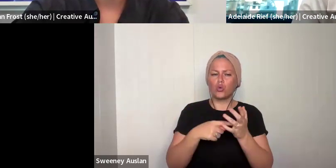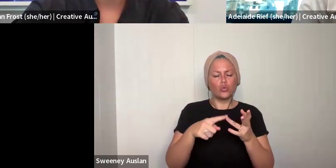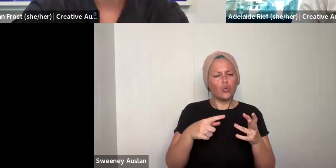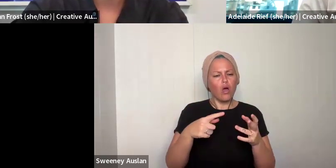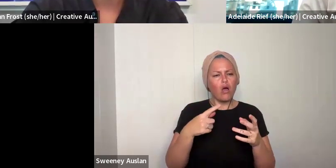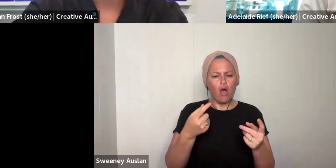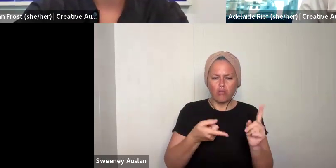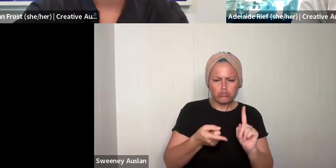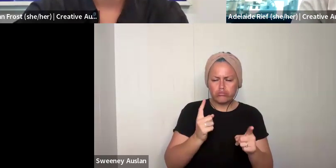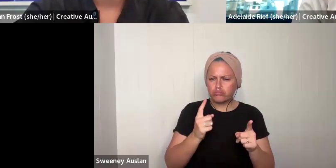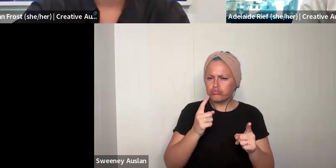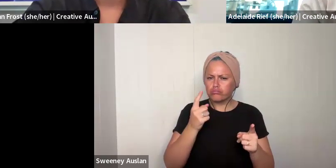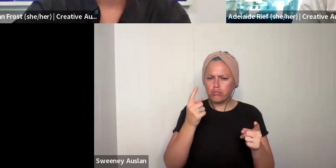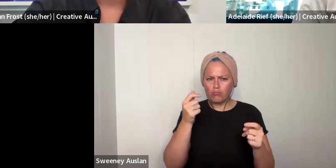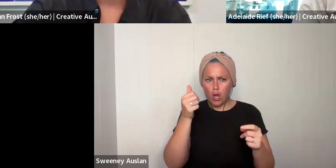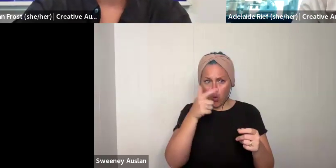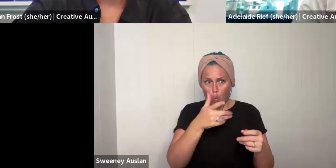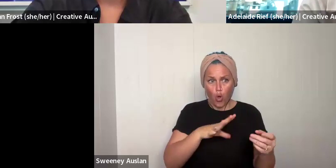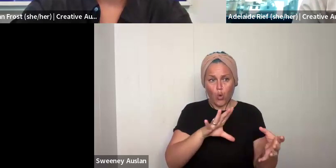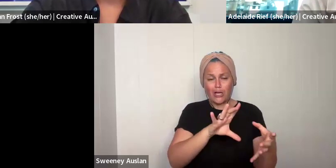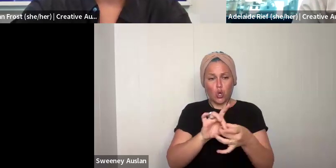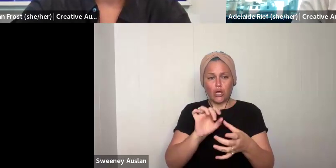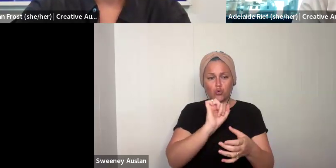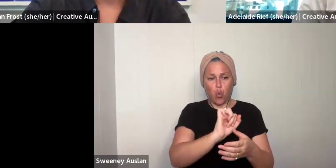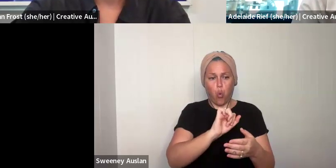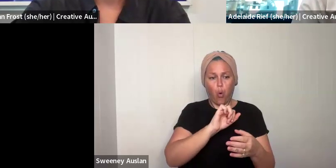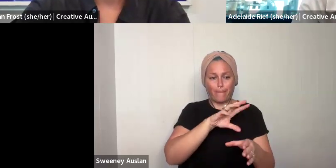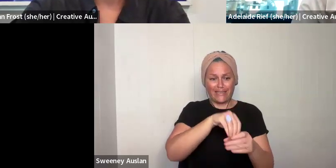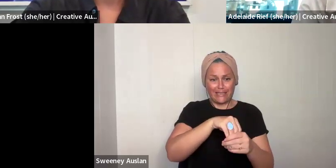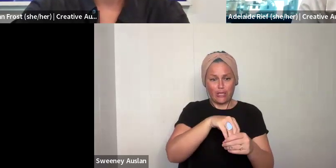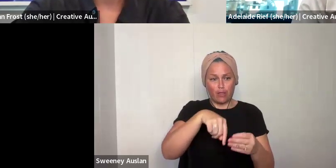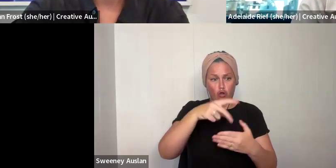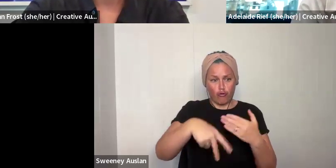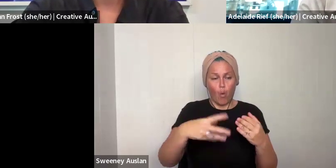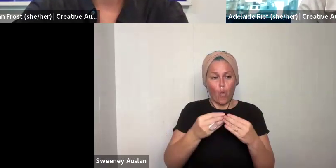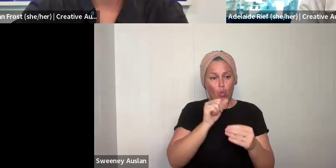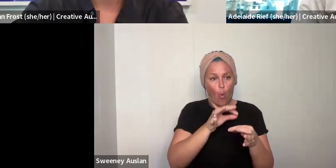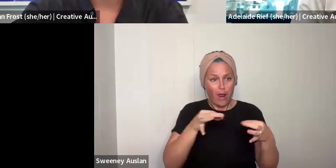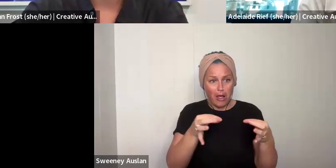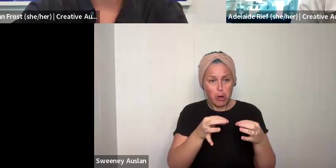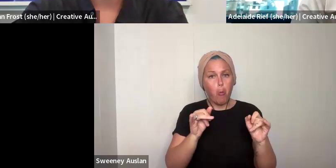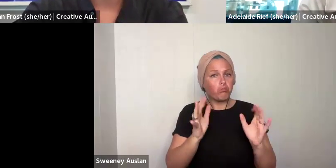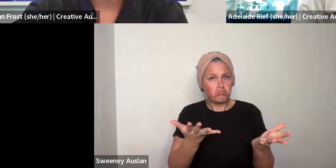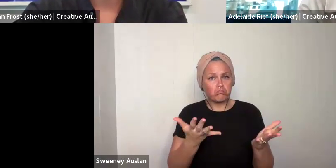large organisations. Might be people who work part-time in organisations and sometimes outside. It is helpful for us to